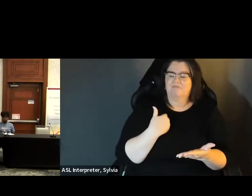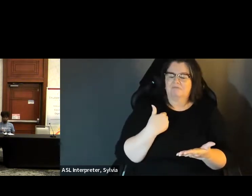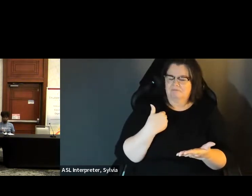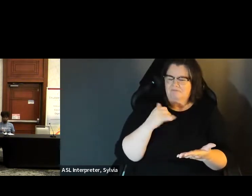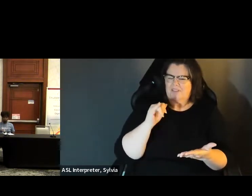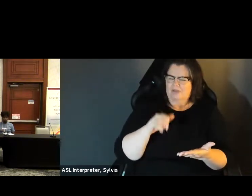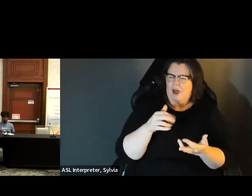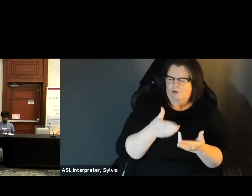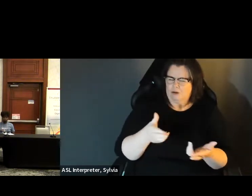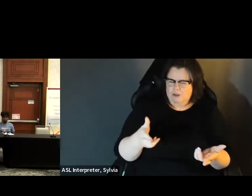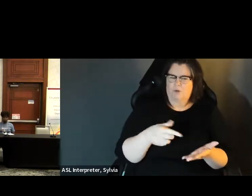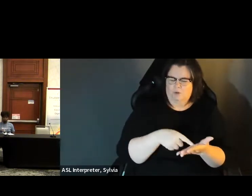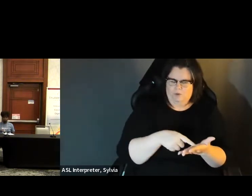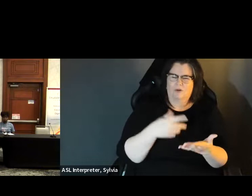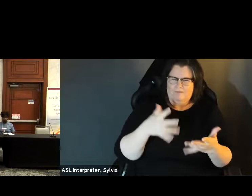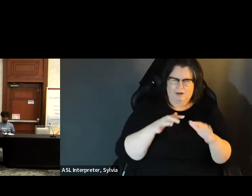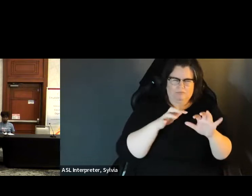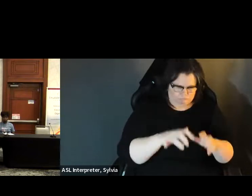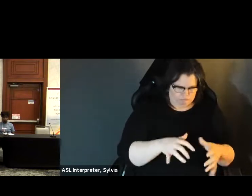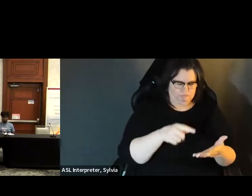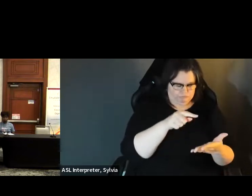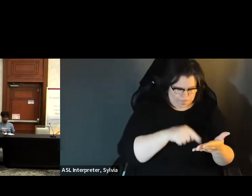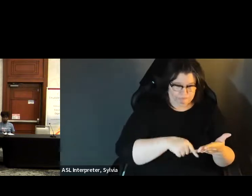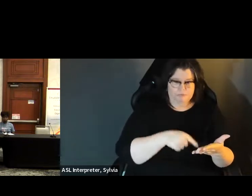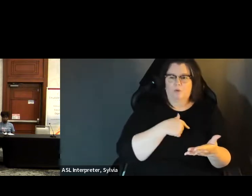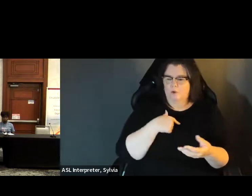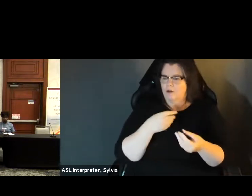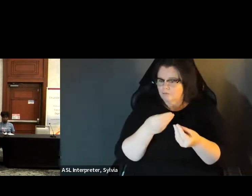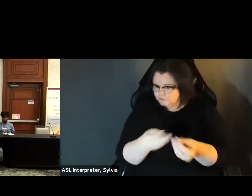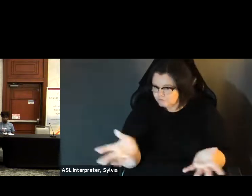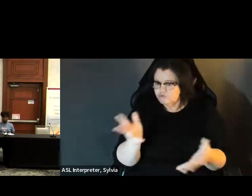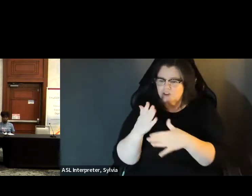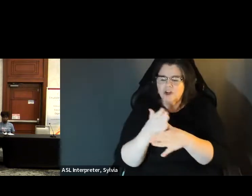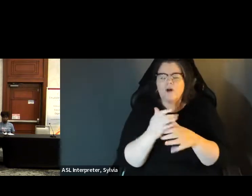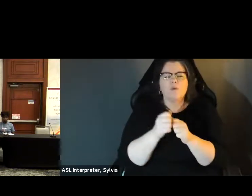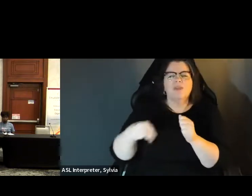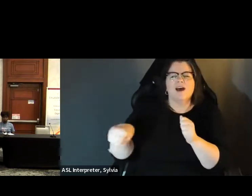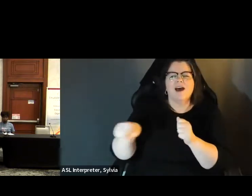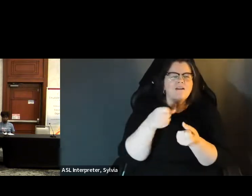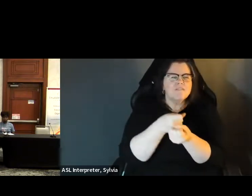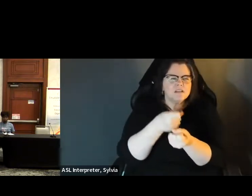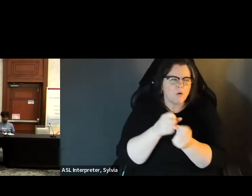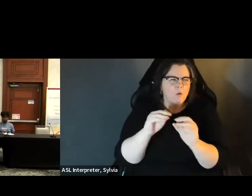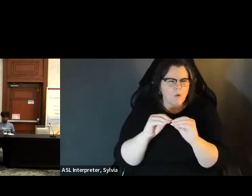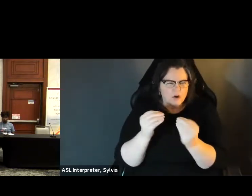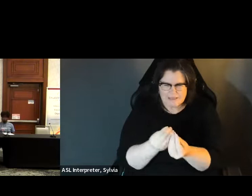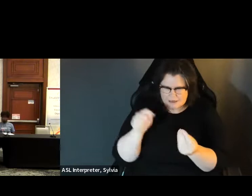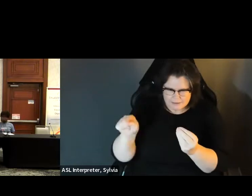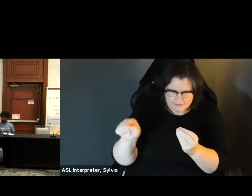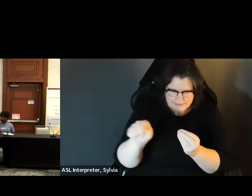they want to use this system. So we put that together. And we're glad that we did so. And we shared it with advocacy If they want to use the system. So we put that together, and we're we're glad that we did so, and we shared it with advocacy organizations in our community to help get the word. Are there any other questions